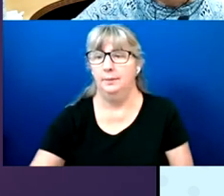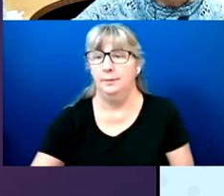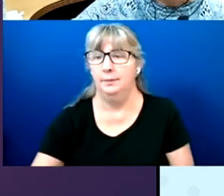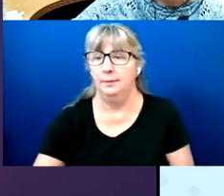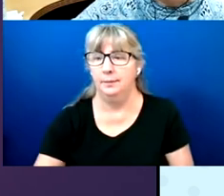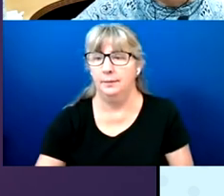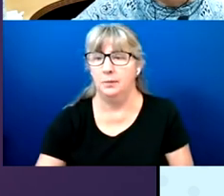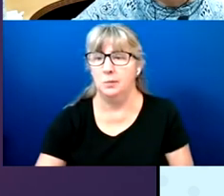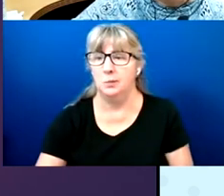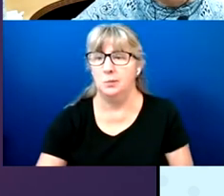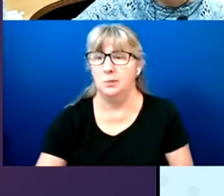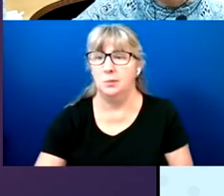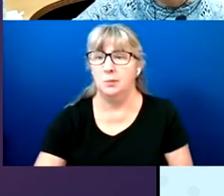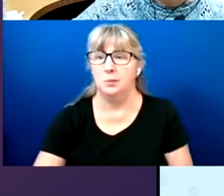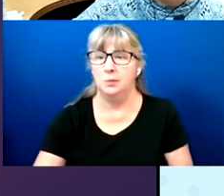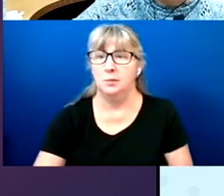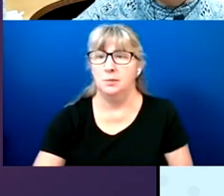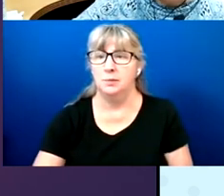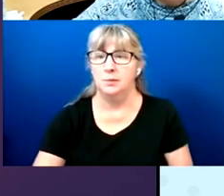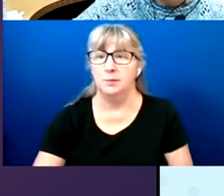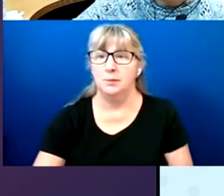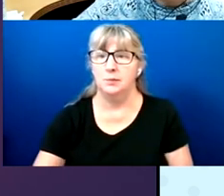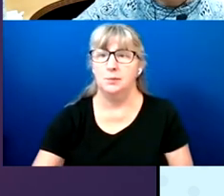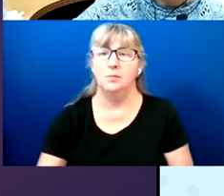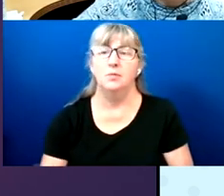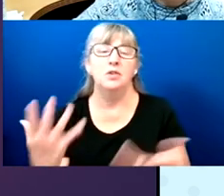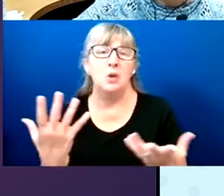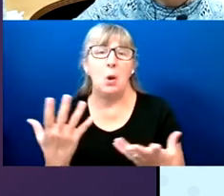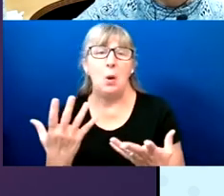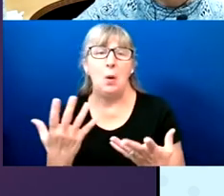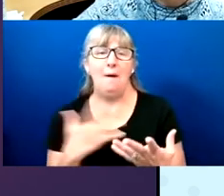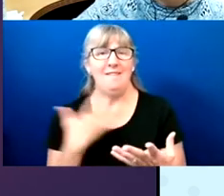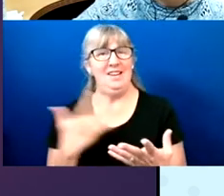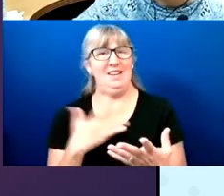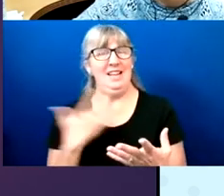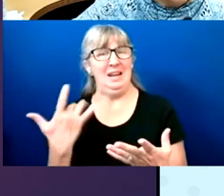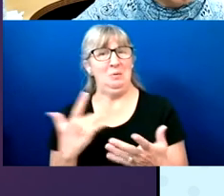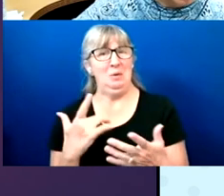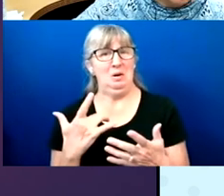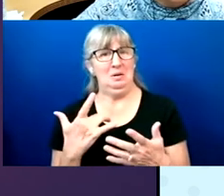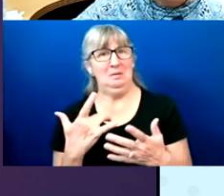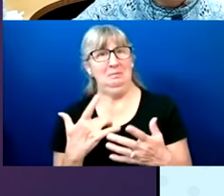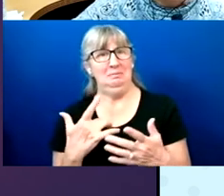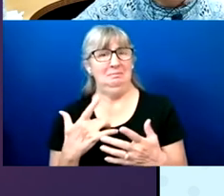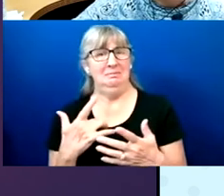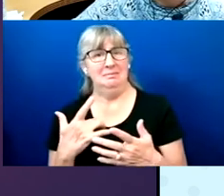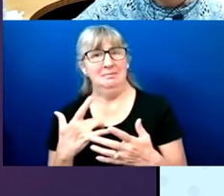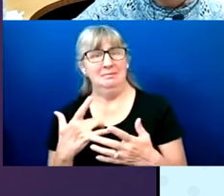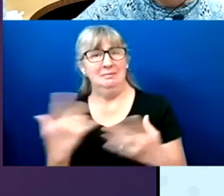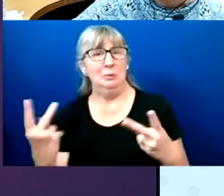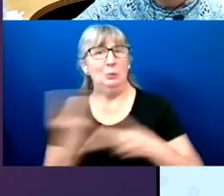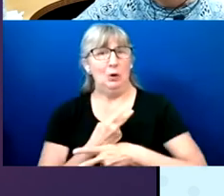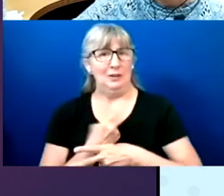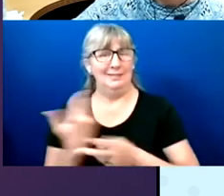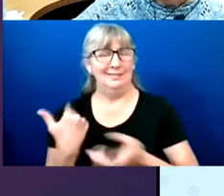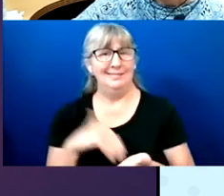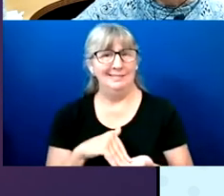So it looks like we're doing little back sliding here, which is concerning.